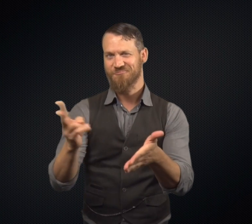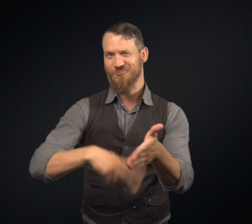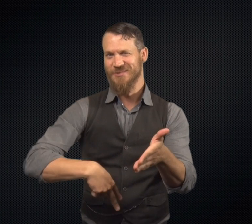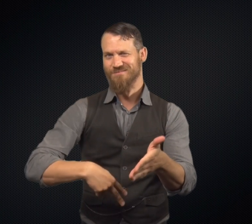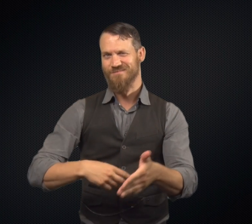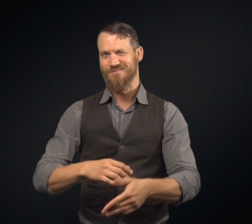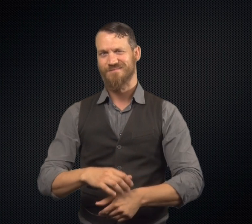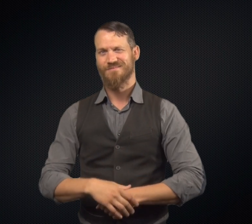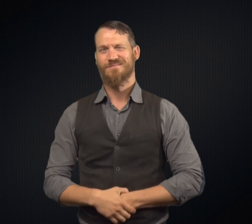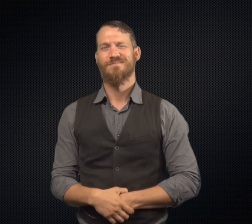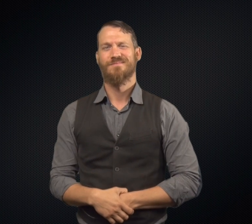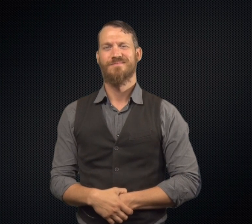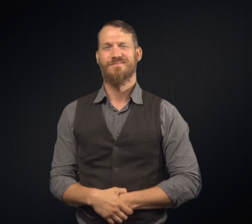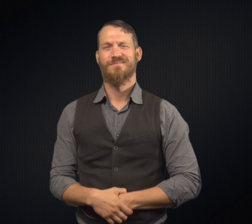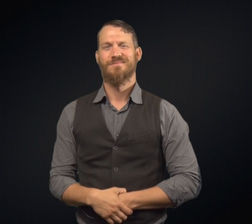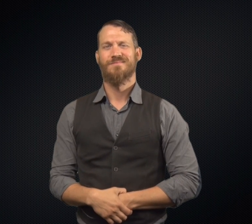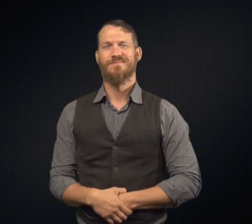Are you curious? Go ahead and read.